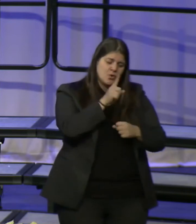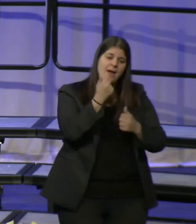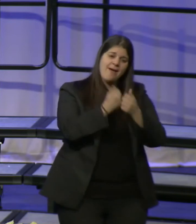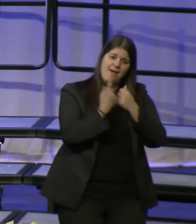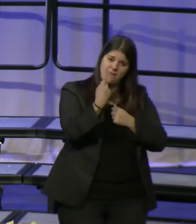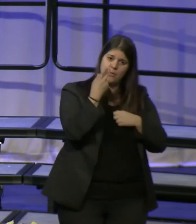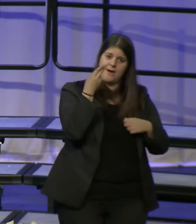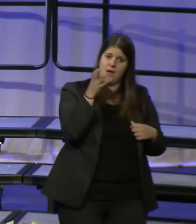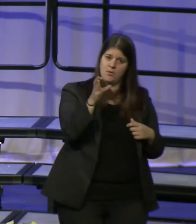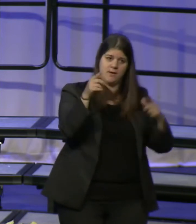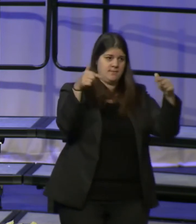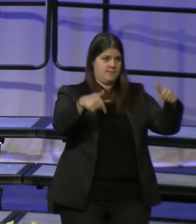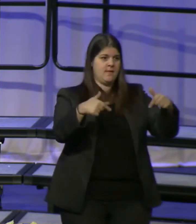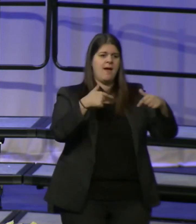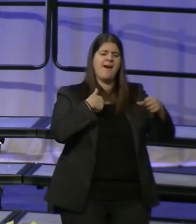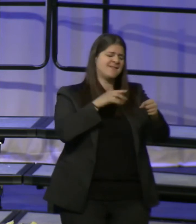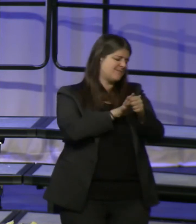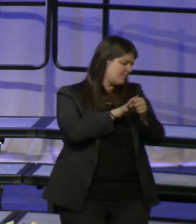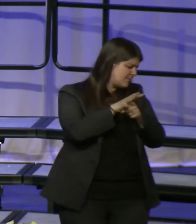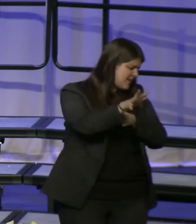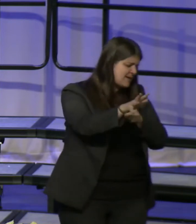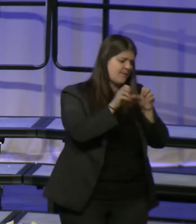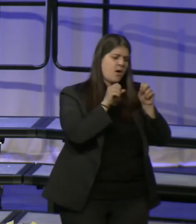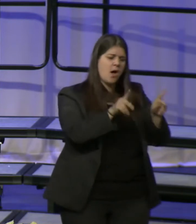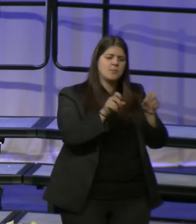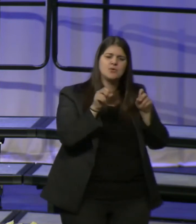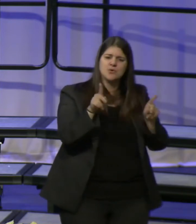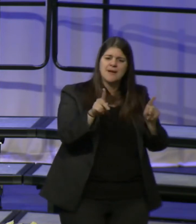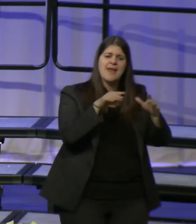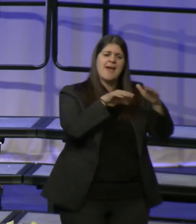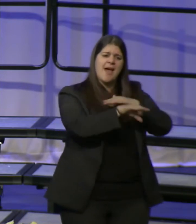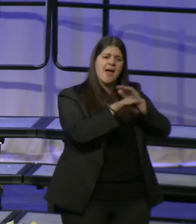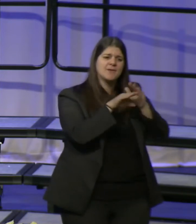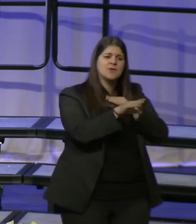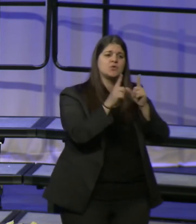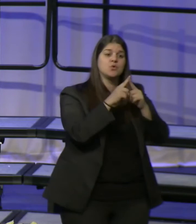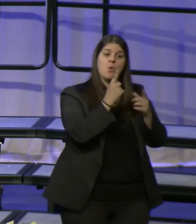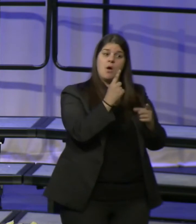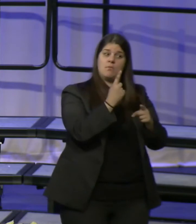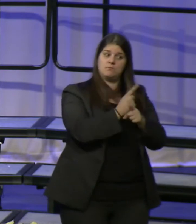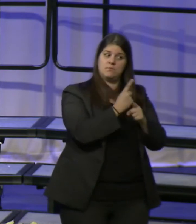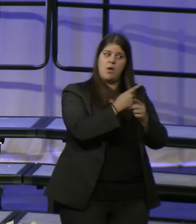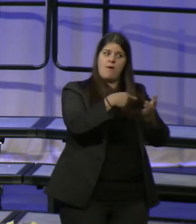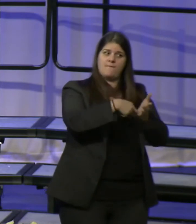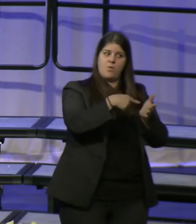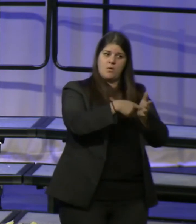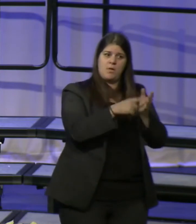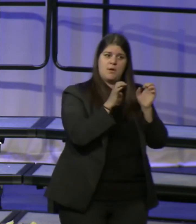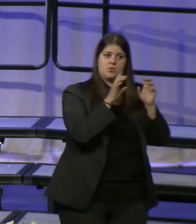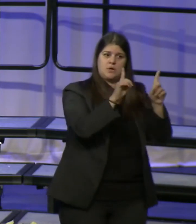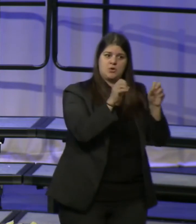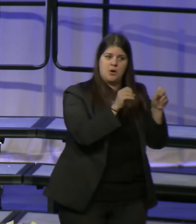has access to a quality and affordable educational opportunities from pre-K